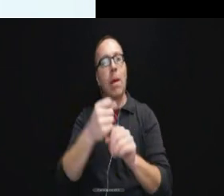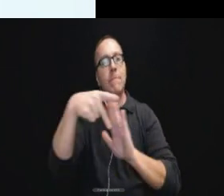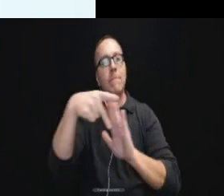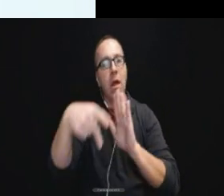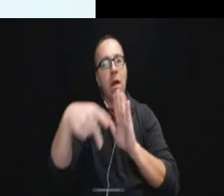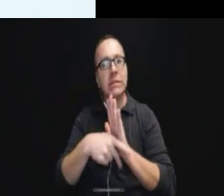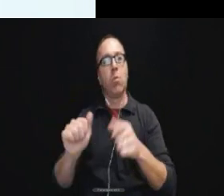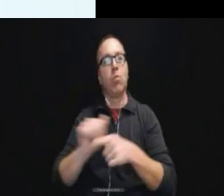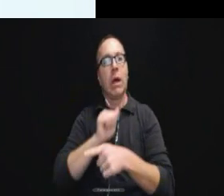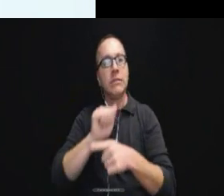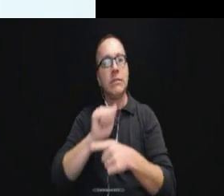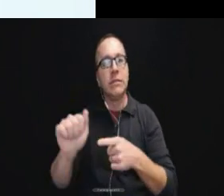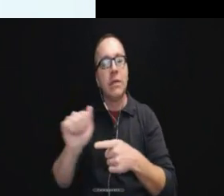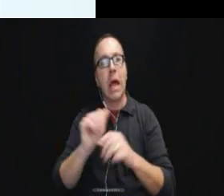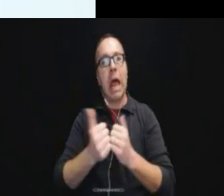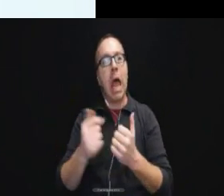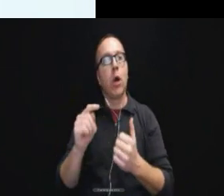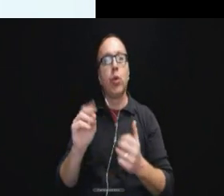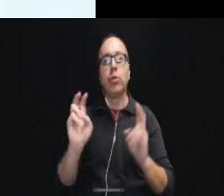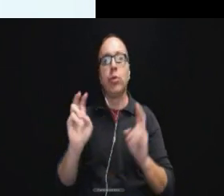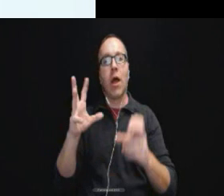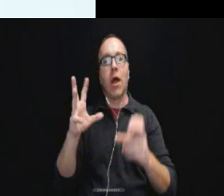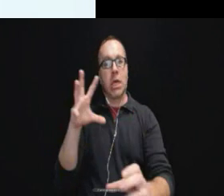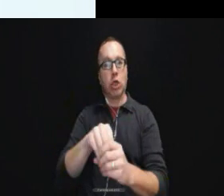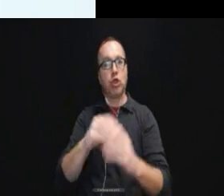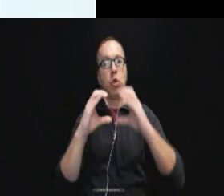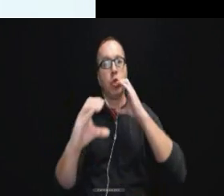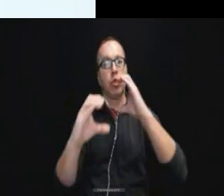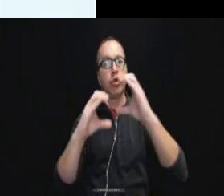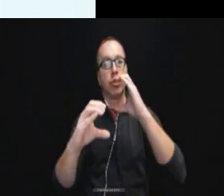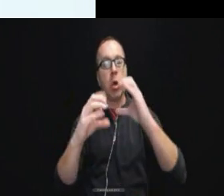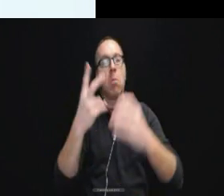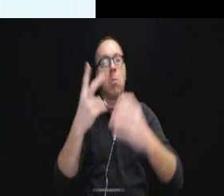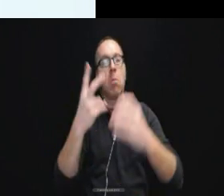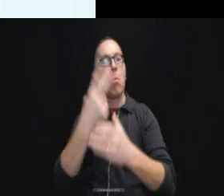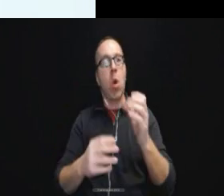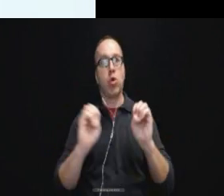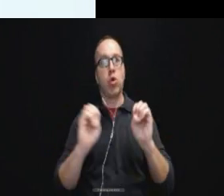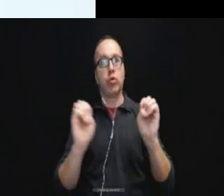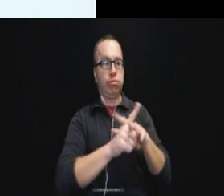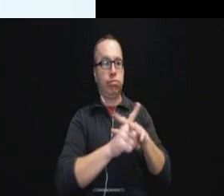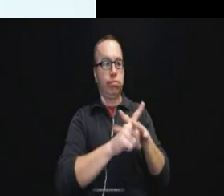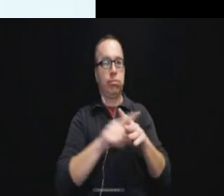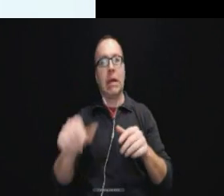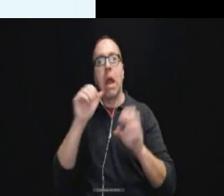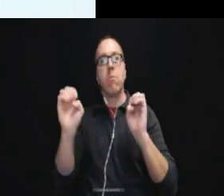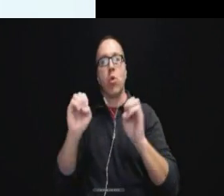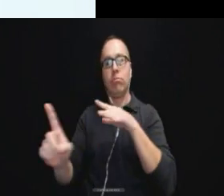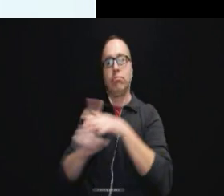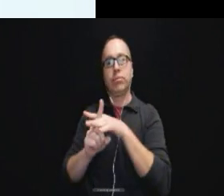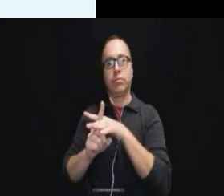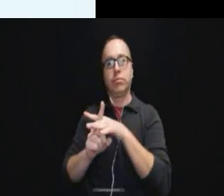practices about how to engage in communications in both those emergency and nonemergency situations.